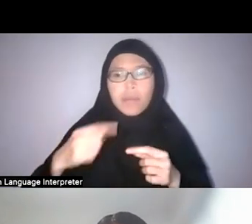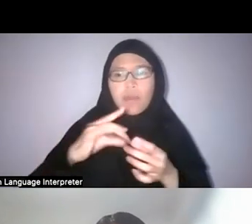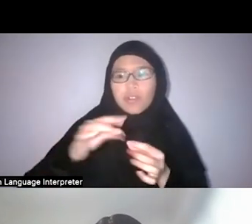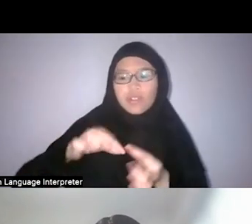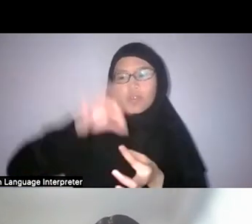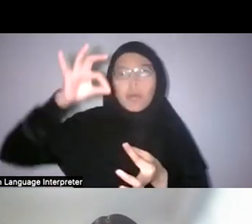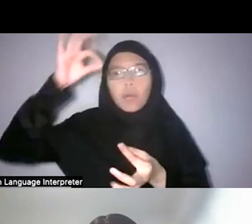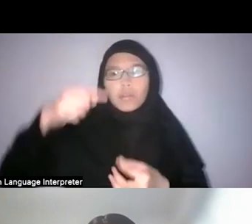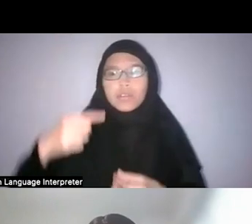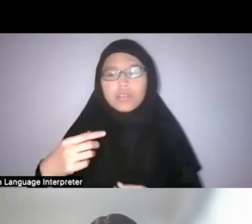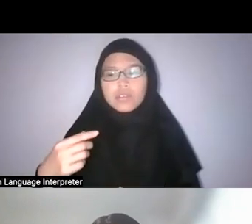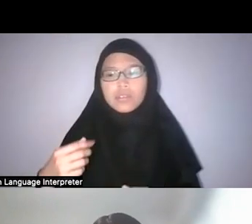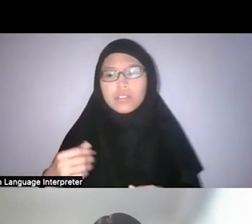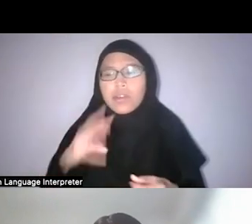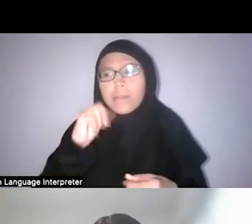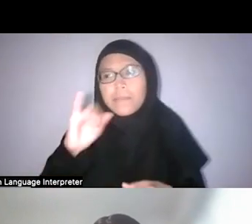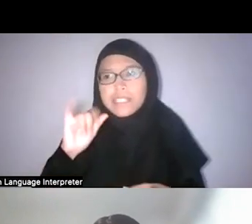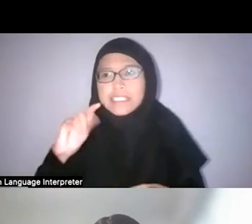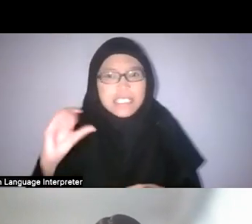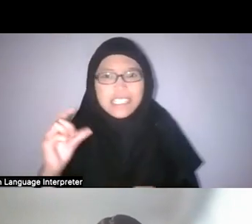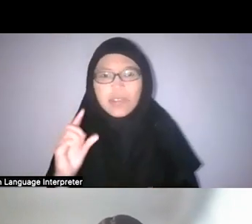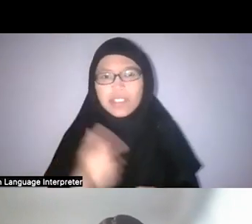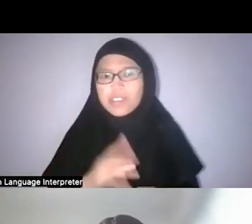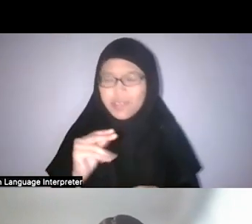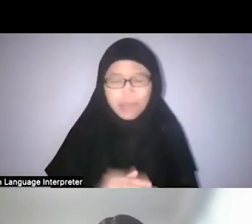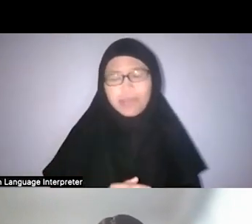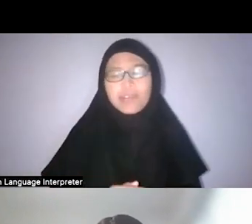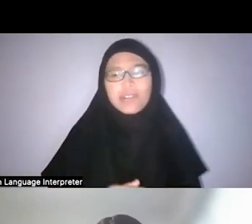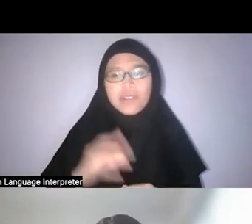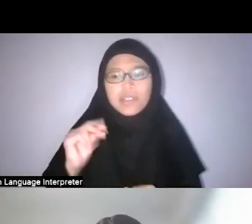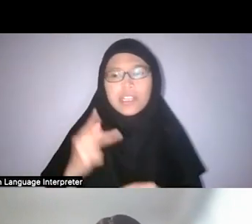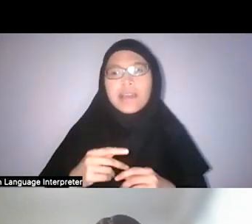For Gerard, he did give due credit in his works